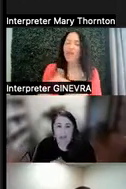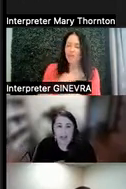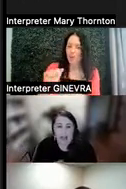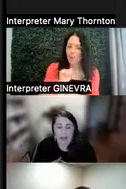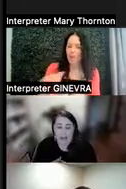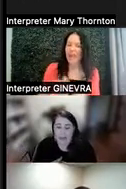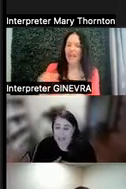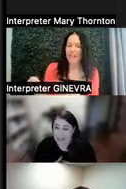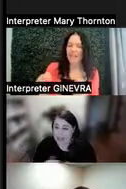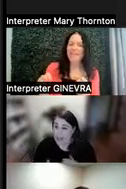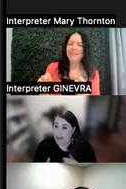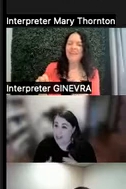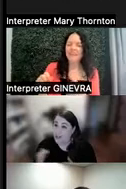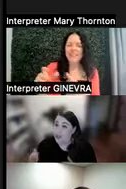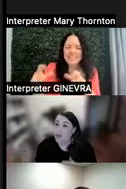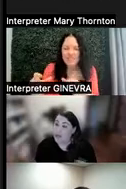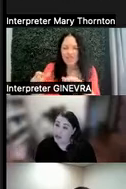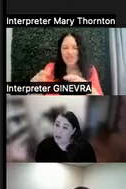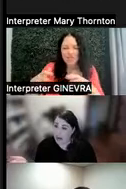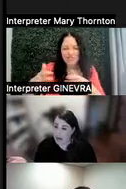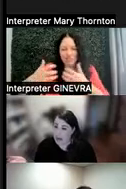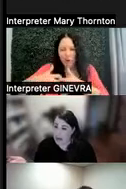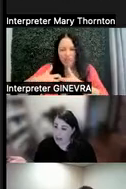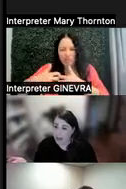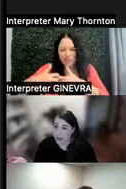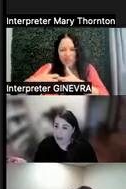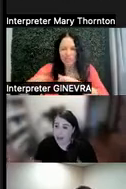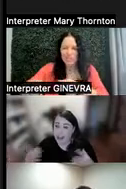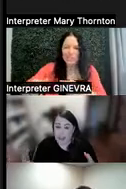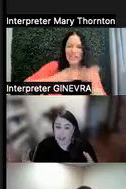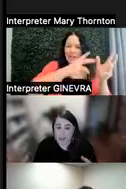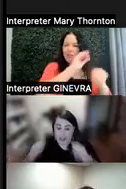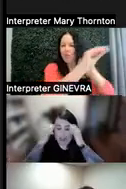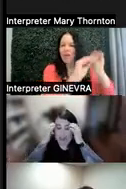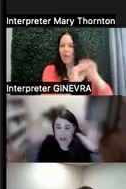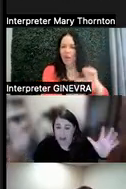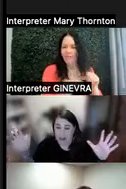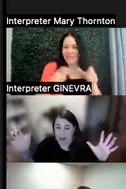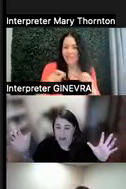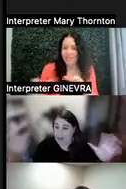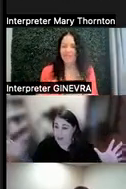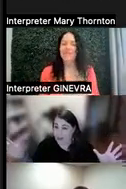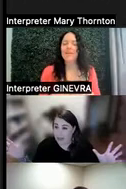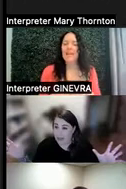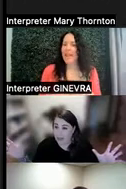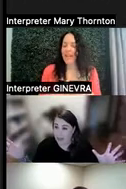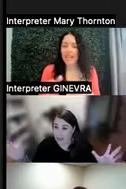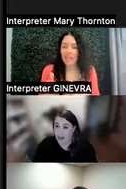and it would take sometimes like two to three hours. And this was mind blowing to me.